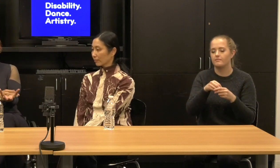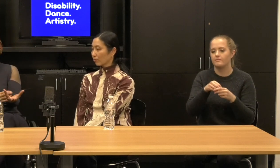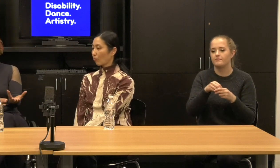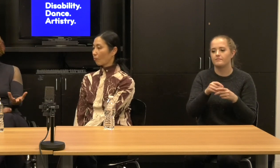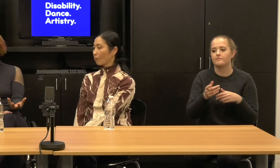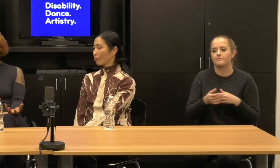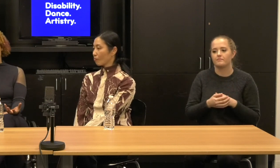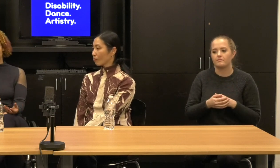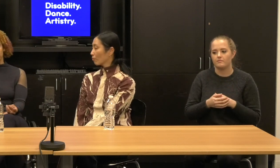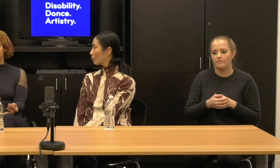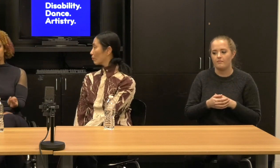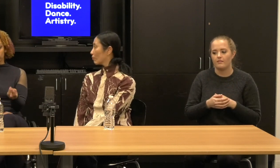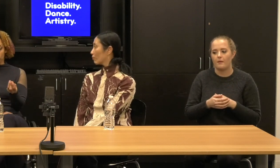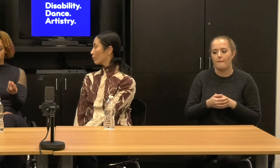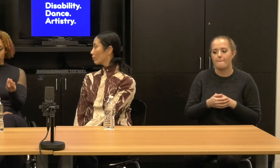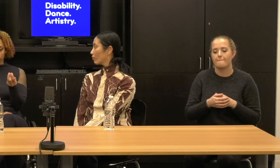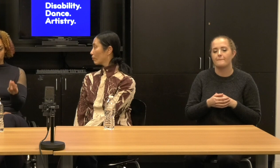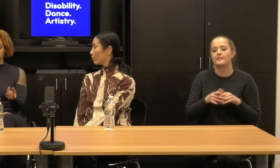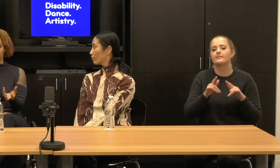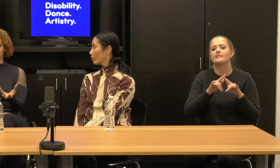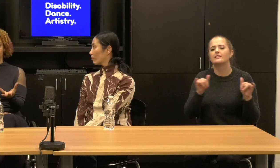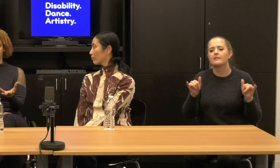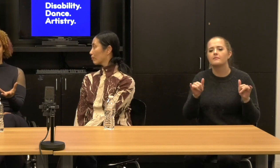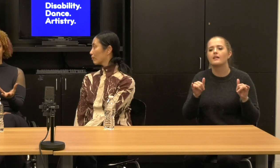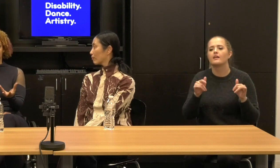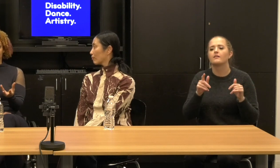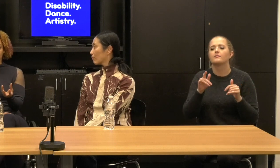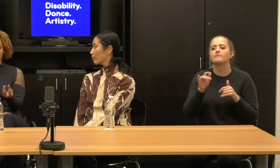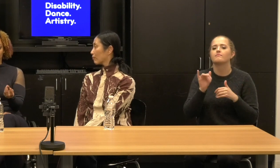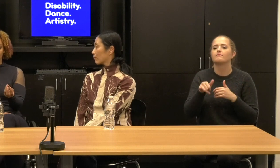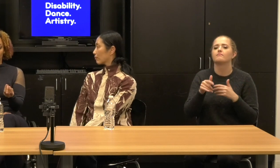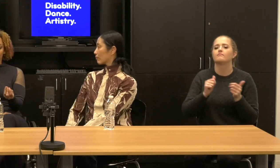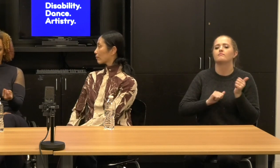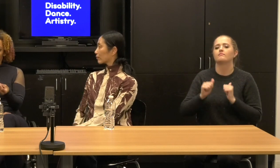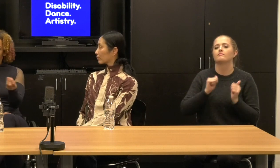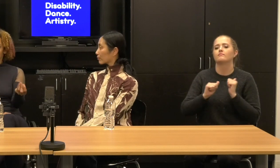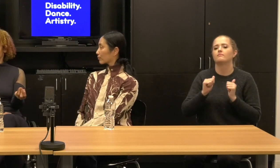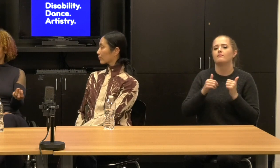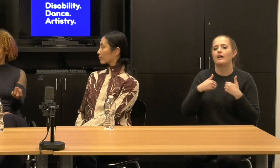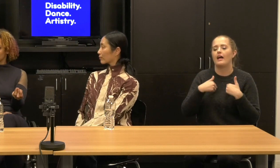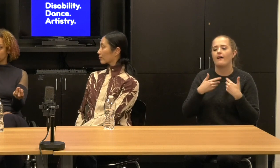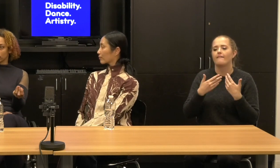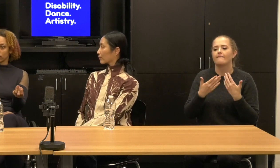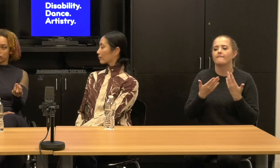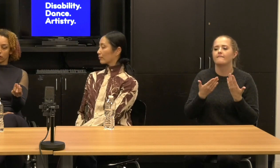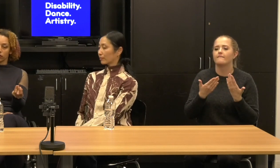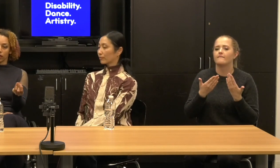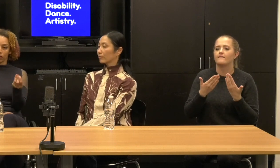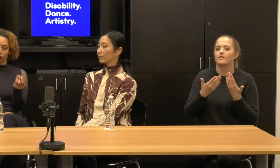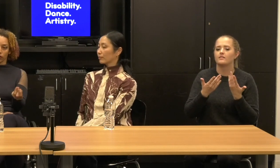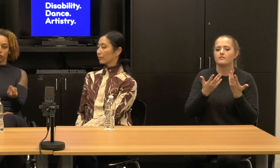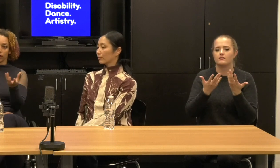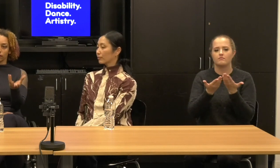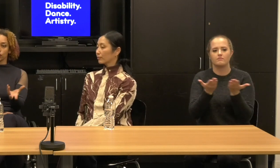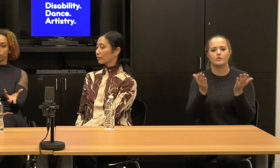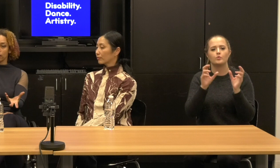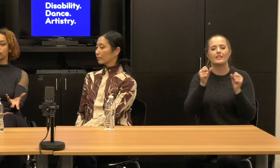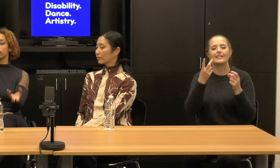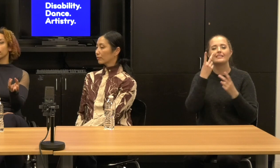I'm trying to build a process that I'm honors These identity is an honest, the lived experiences